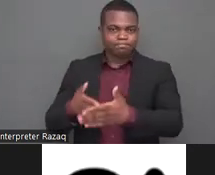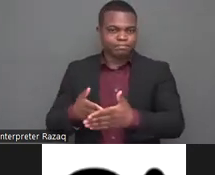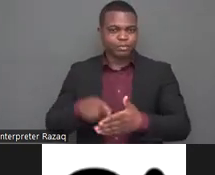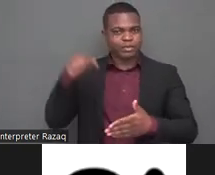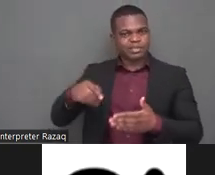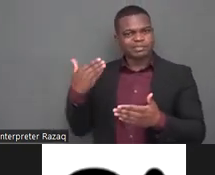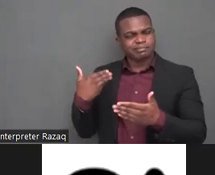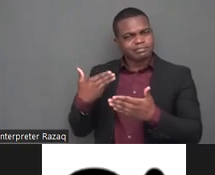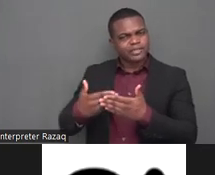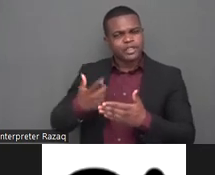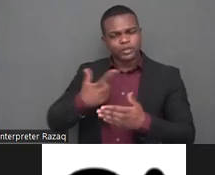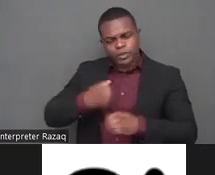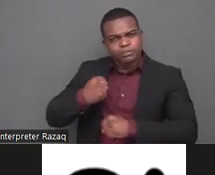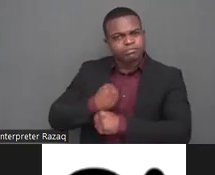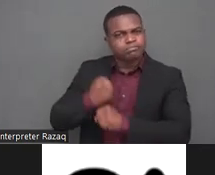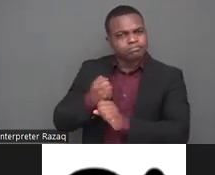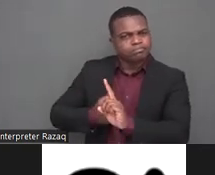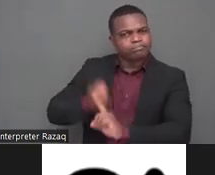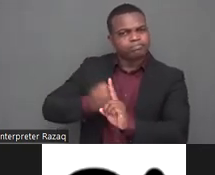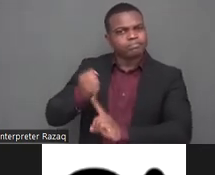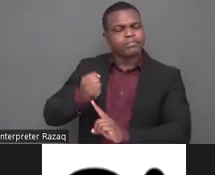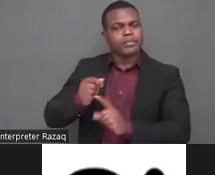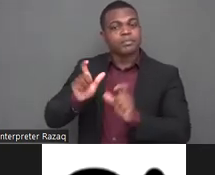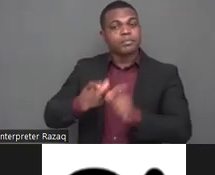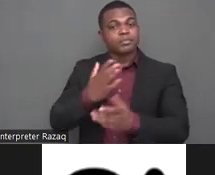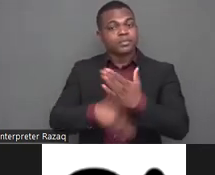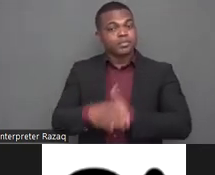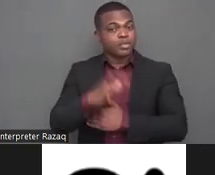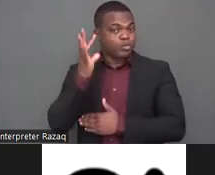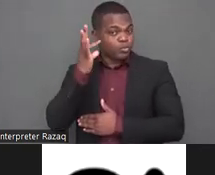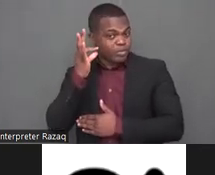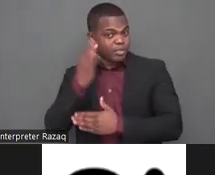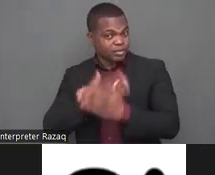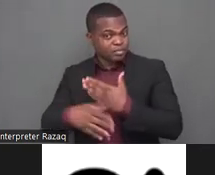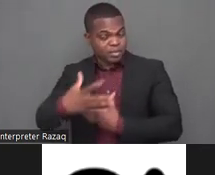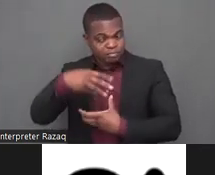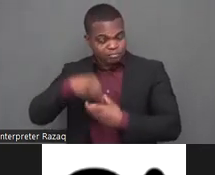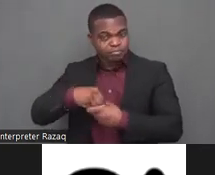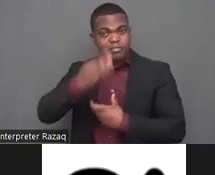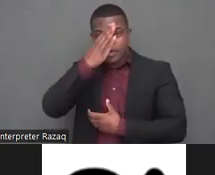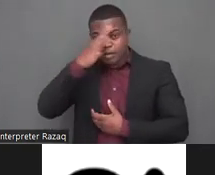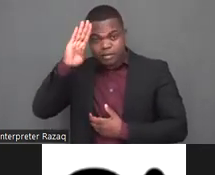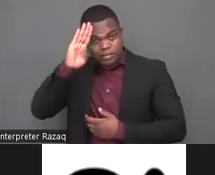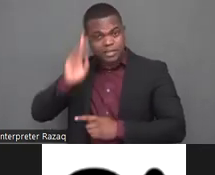these discussions and who have also taught us how to advocate to address issues at the intersection